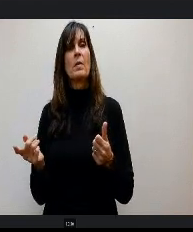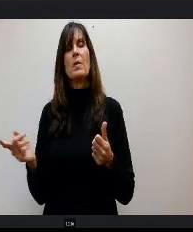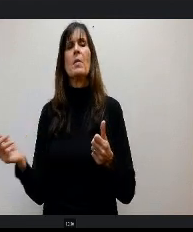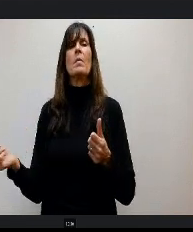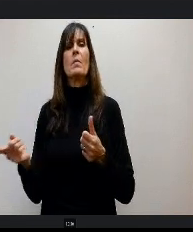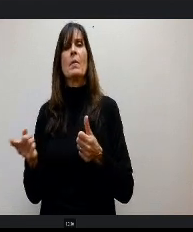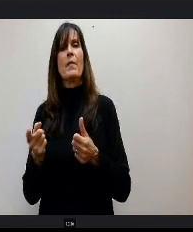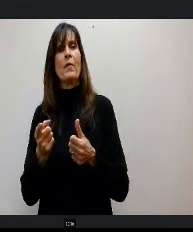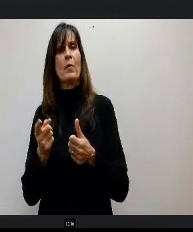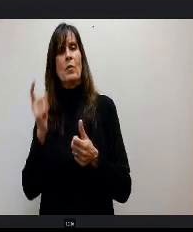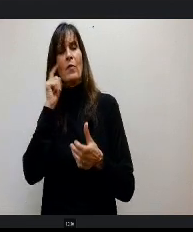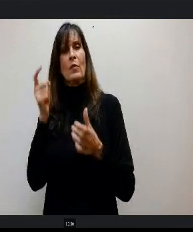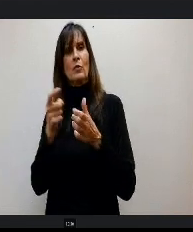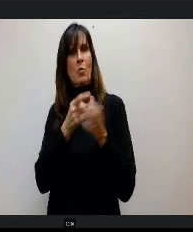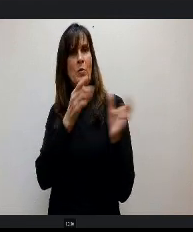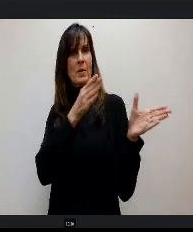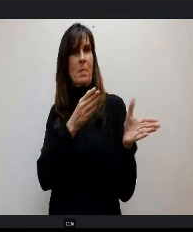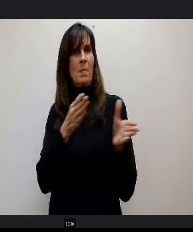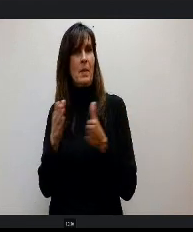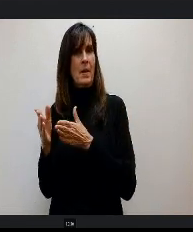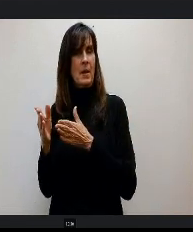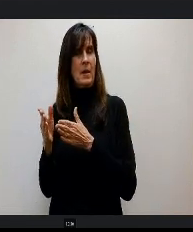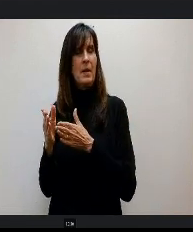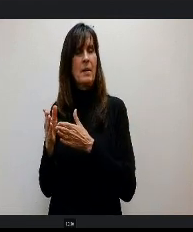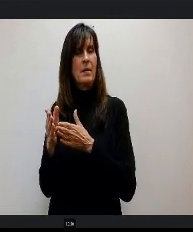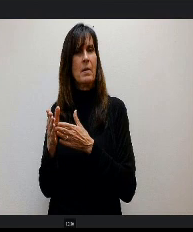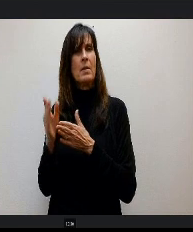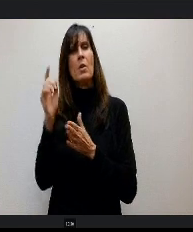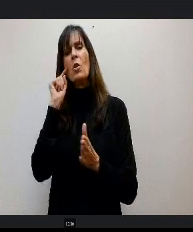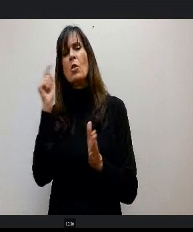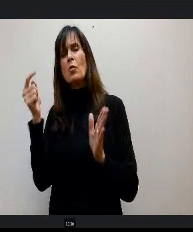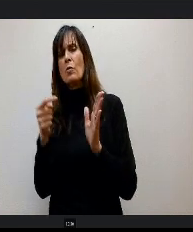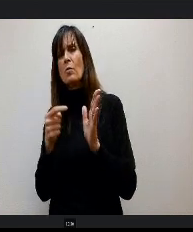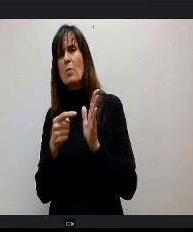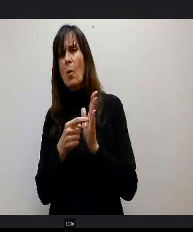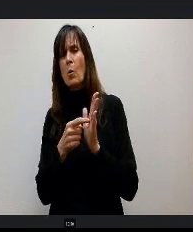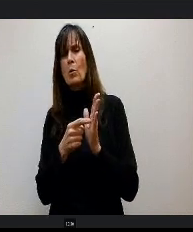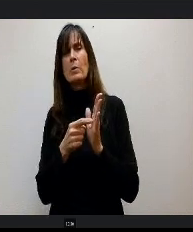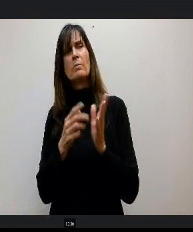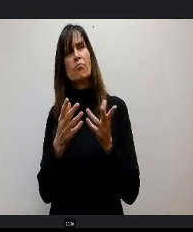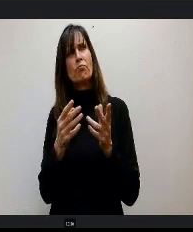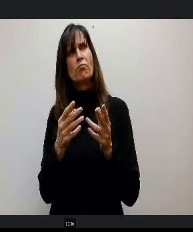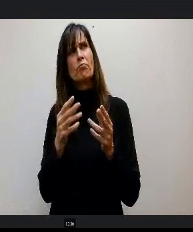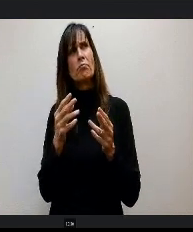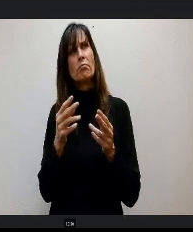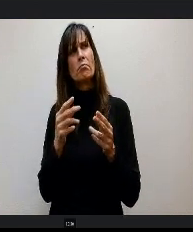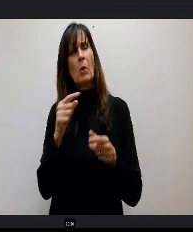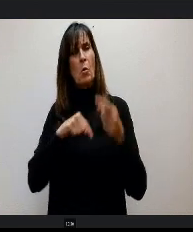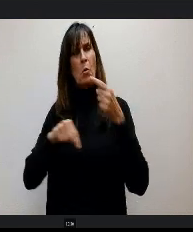plan, you look at it through the lens, part of that lens is thinking back to December when we saw the work of the